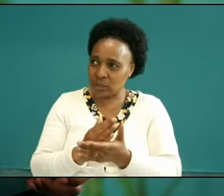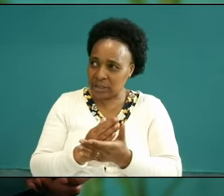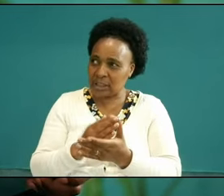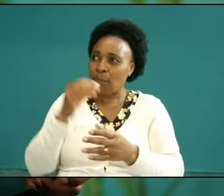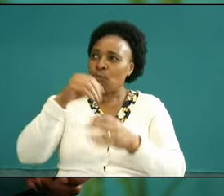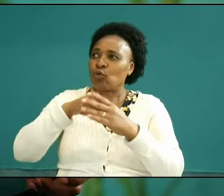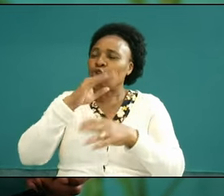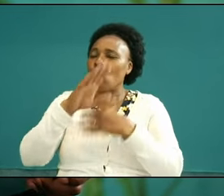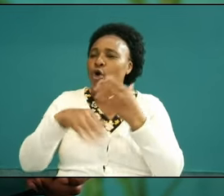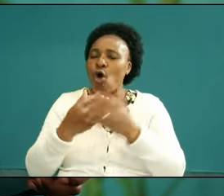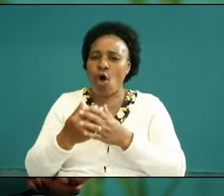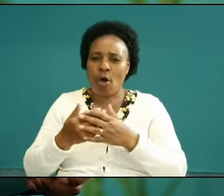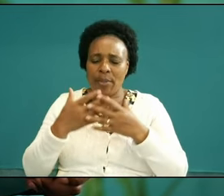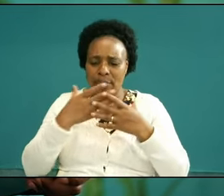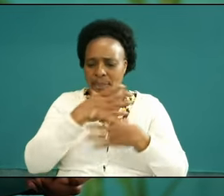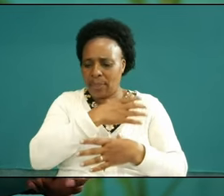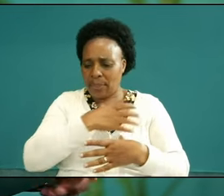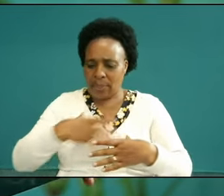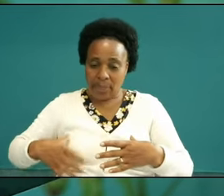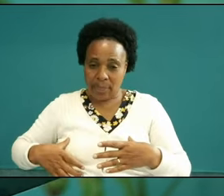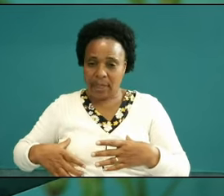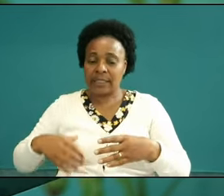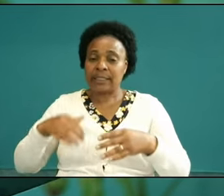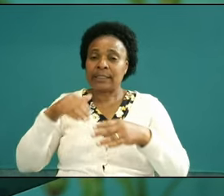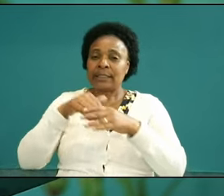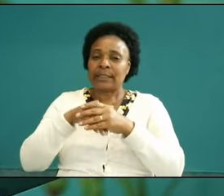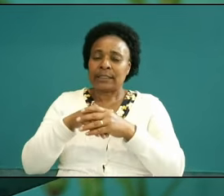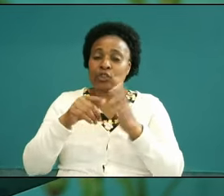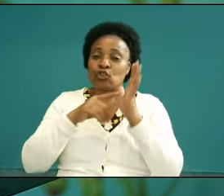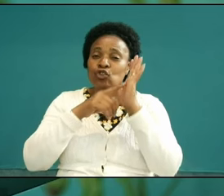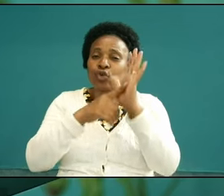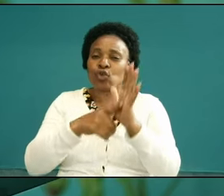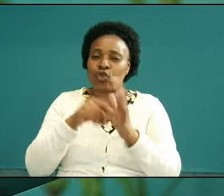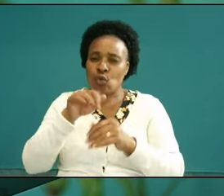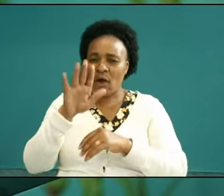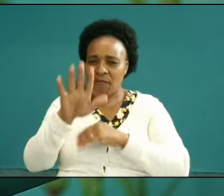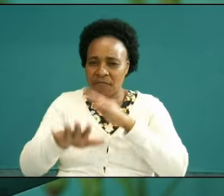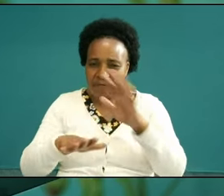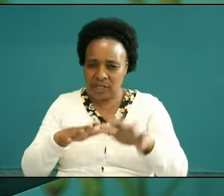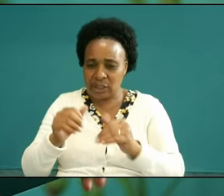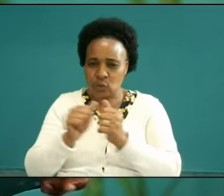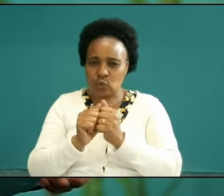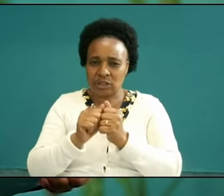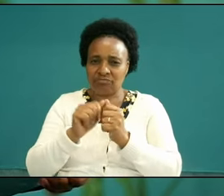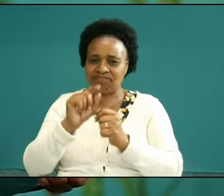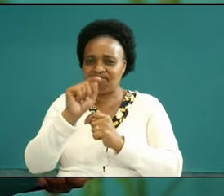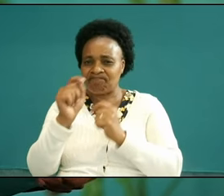the best breastplate of righteousness and having showed your feet with preparation of the gospel